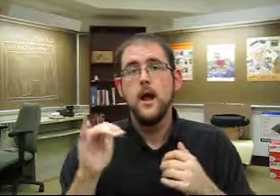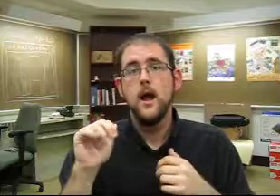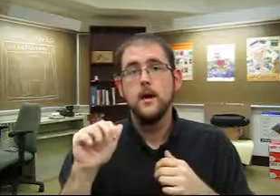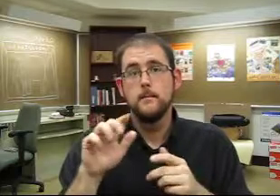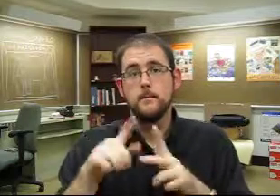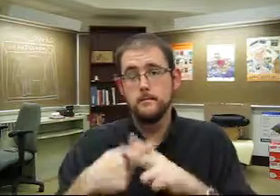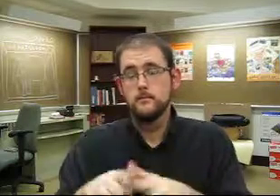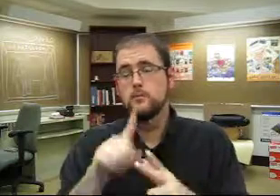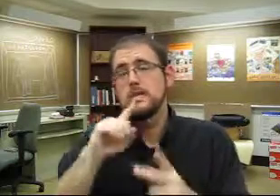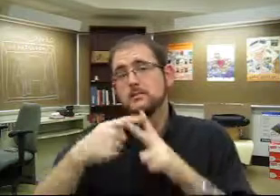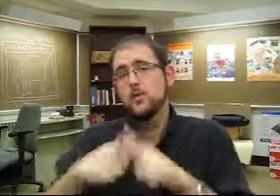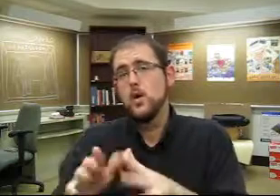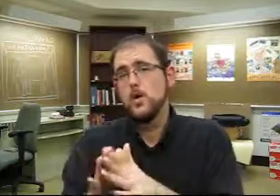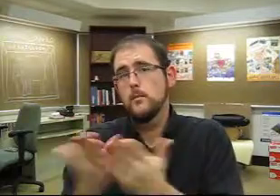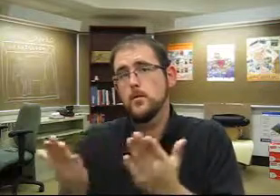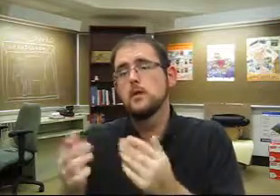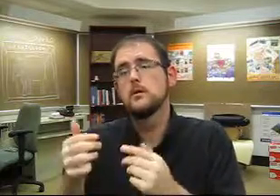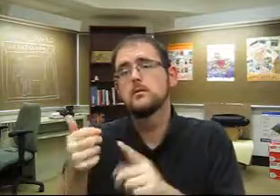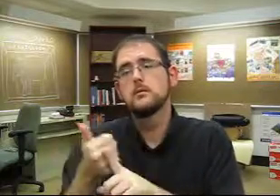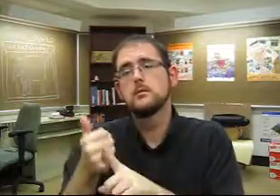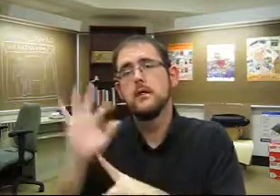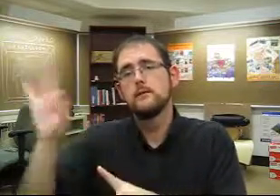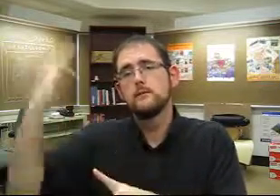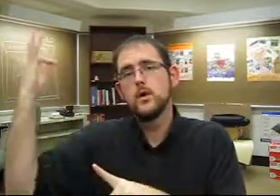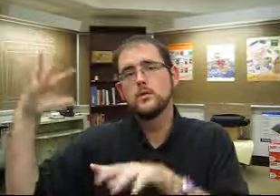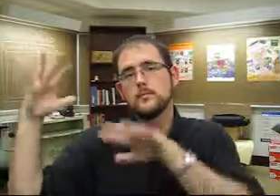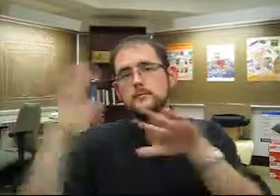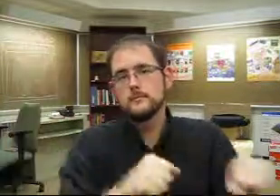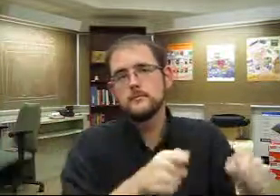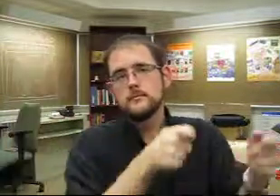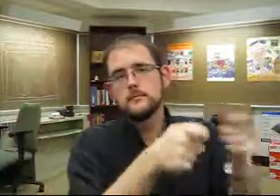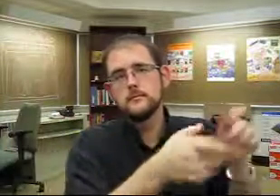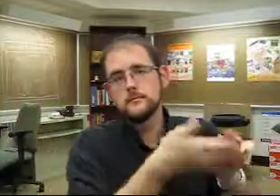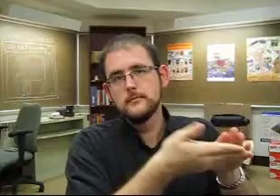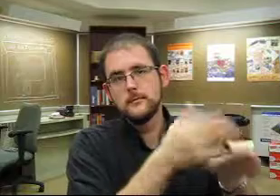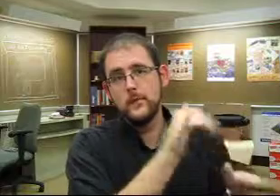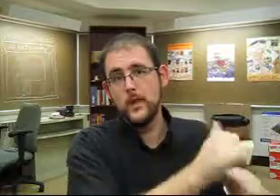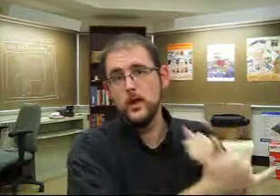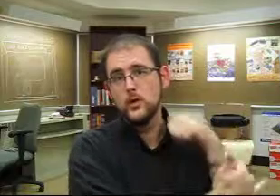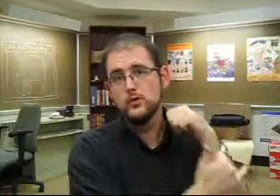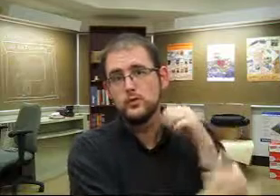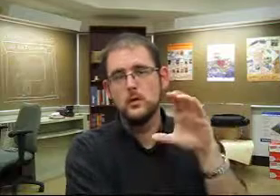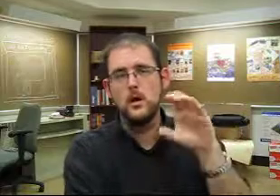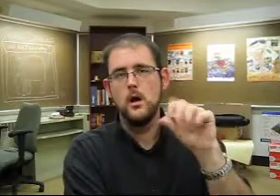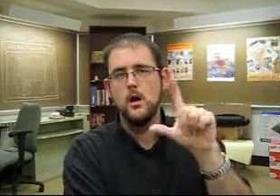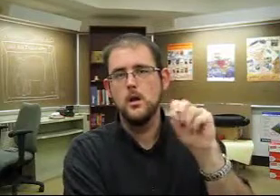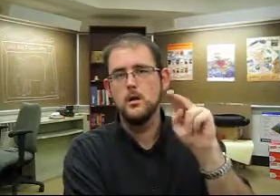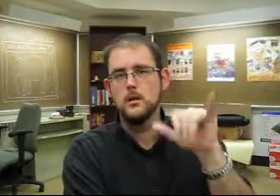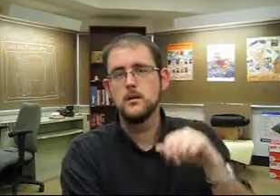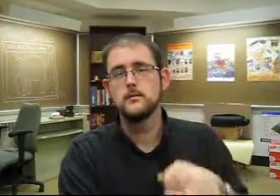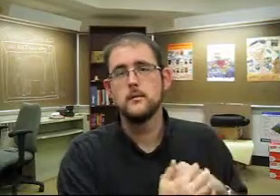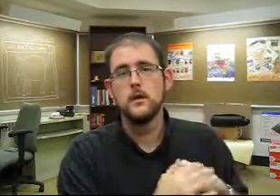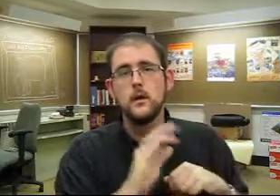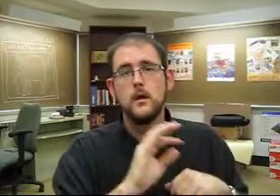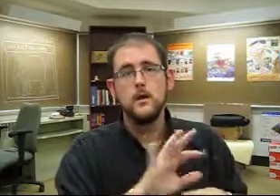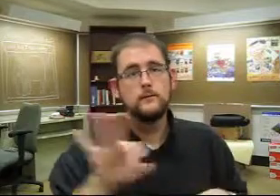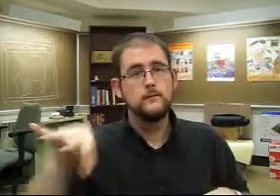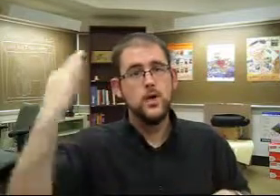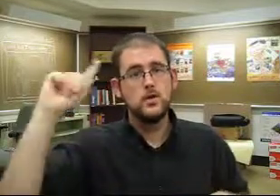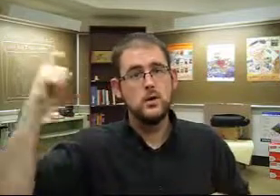When the book opens, they've been colonized by the French.